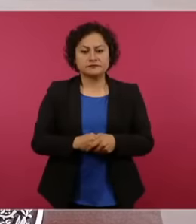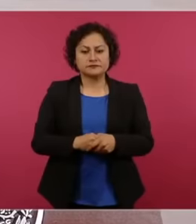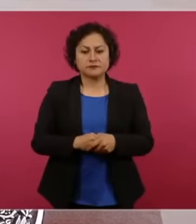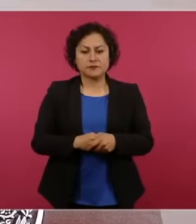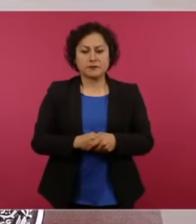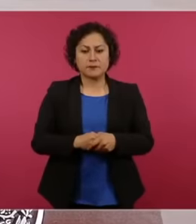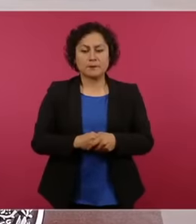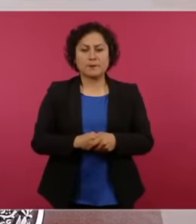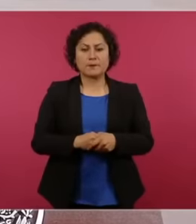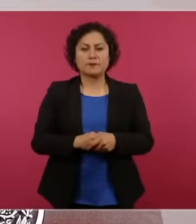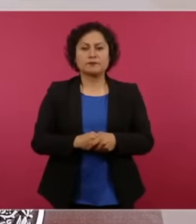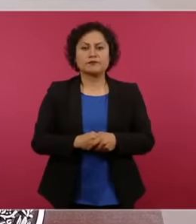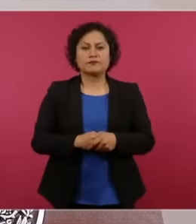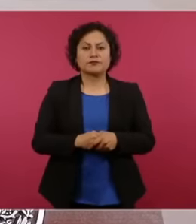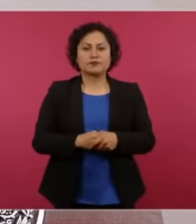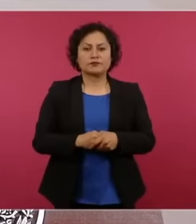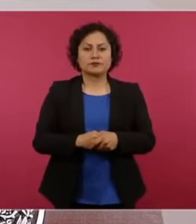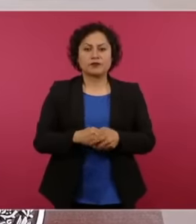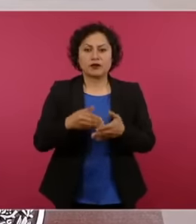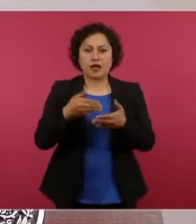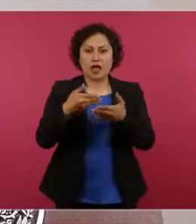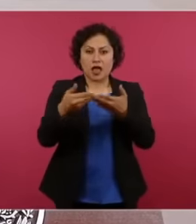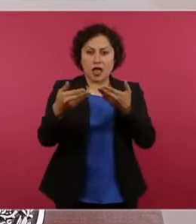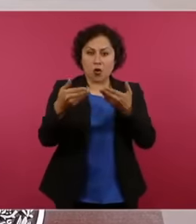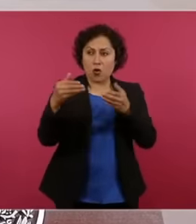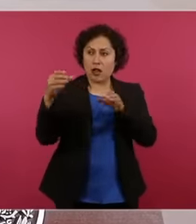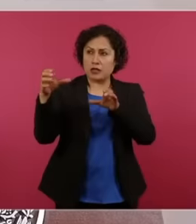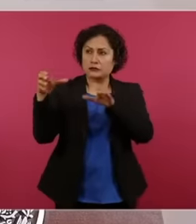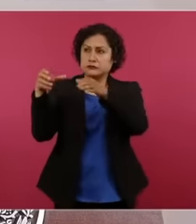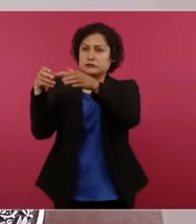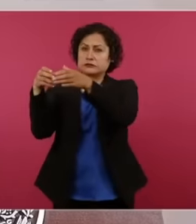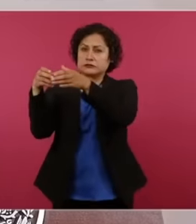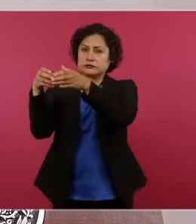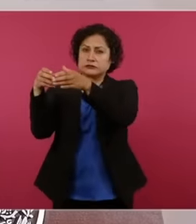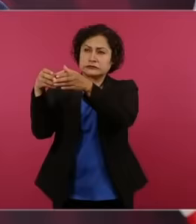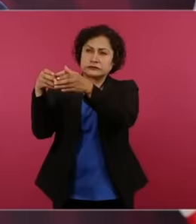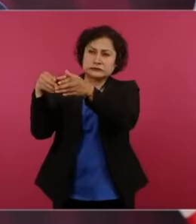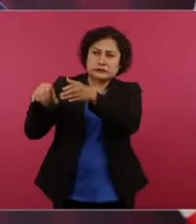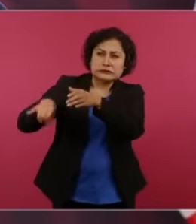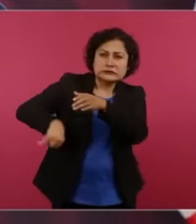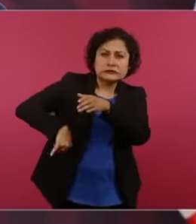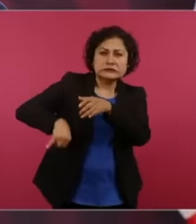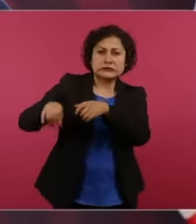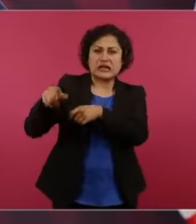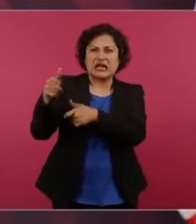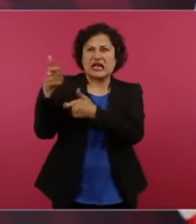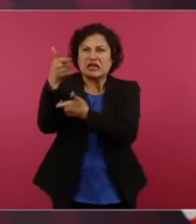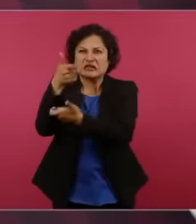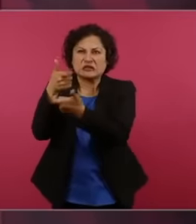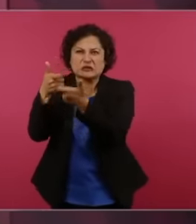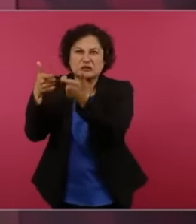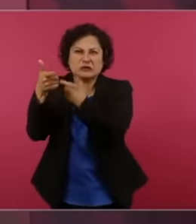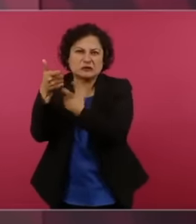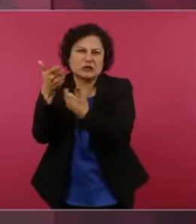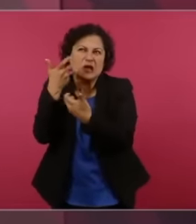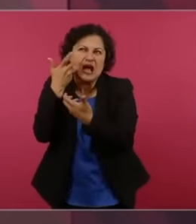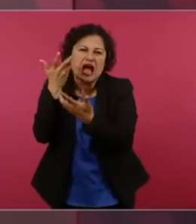fusion The media are